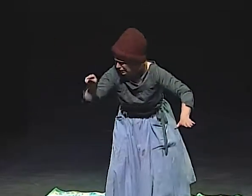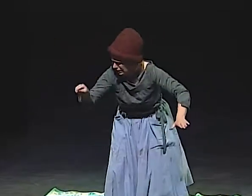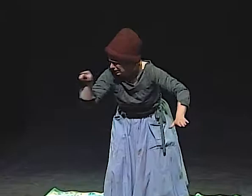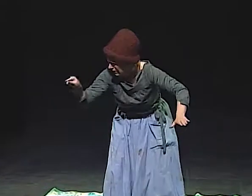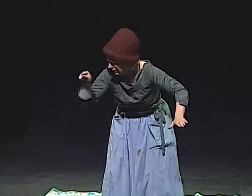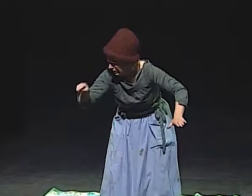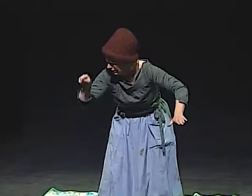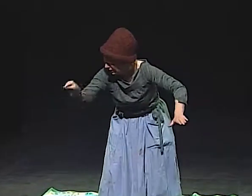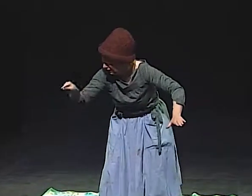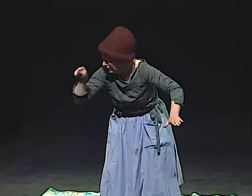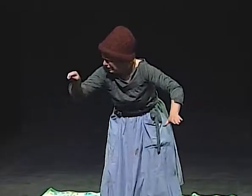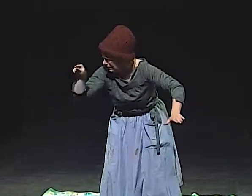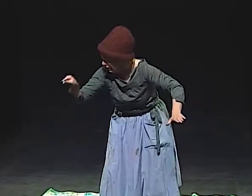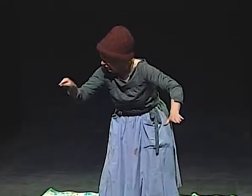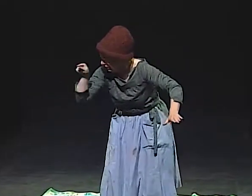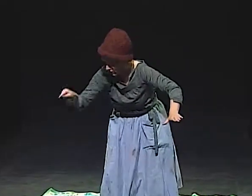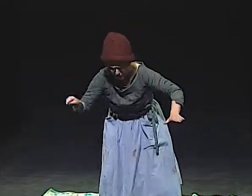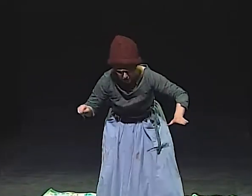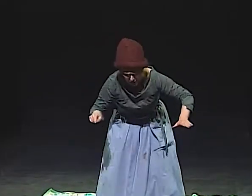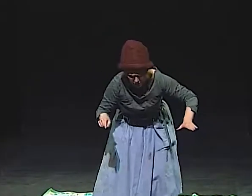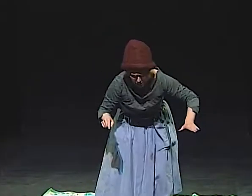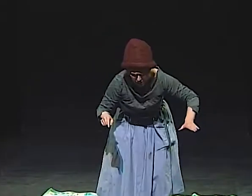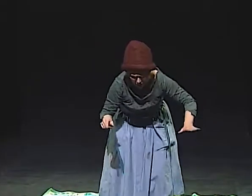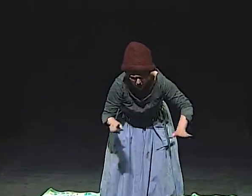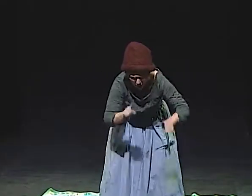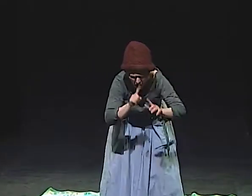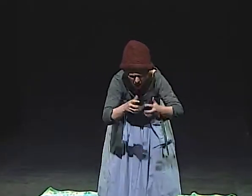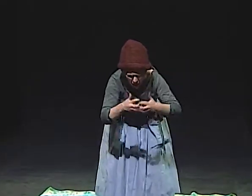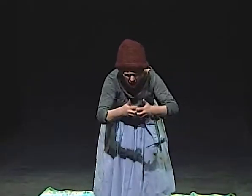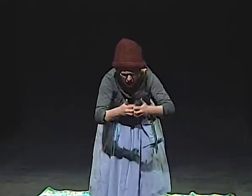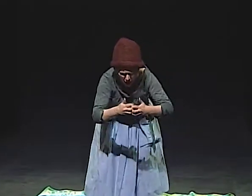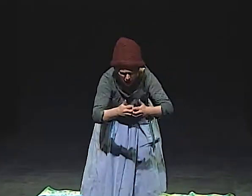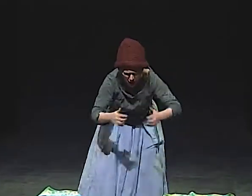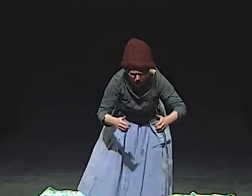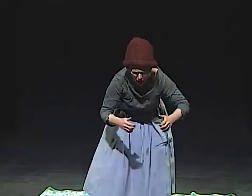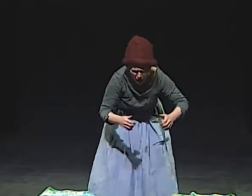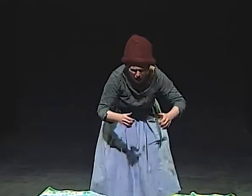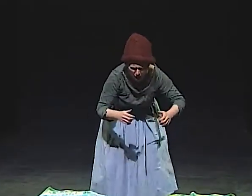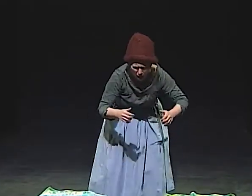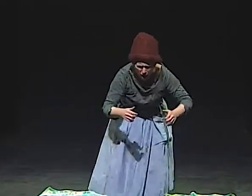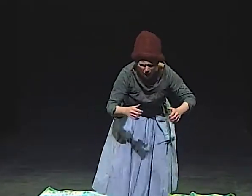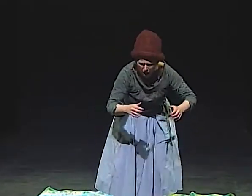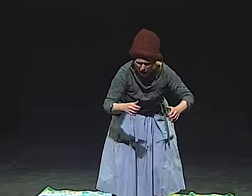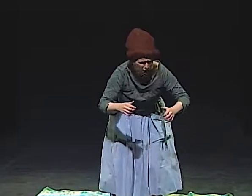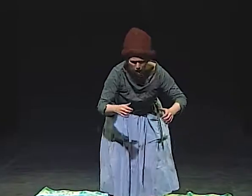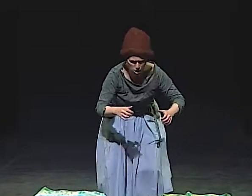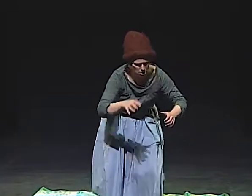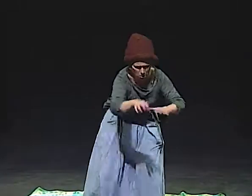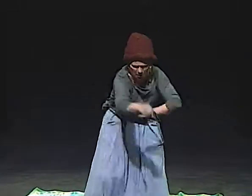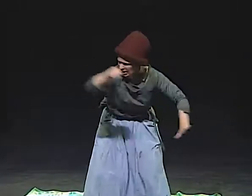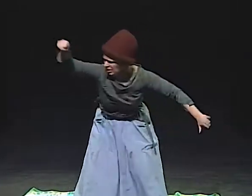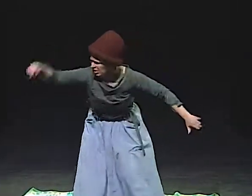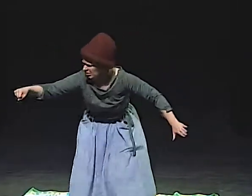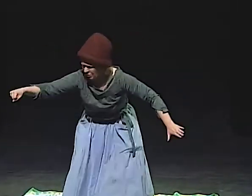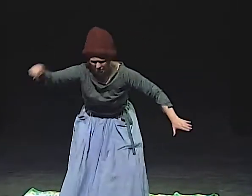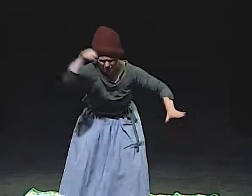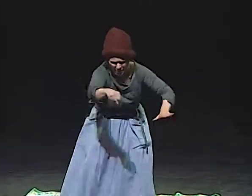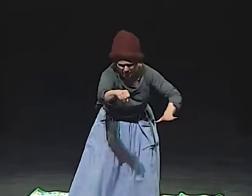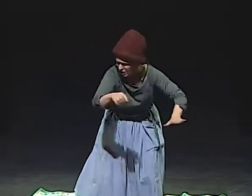AND THEN I PUT IN THE NUMBERS AGAIN WHEN I PUT IT ON THE TTY AND GOT AN ANSWERING MACHINE AGAIN. NO, NO, THAT DOESN'T MAKE ANY SENSE.